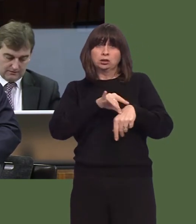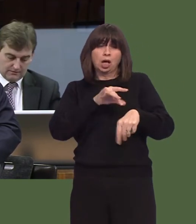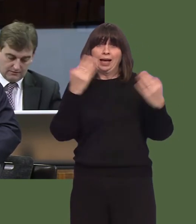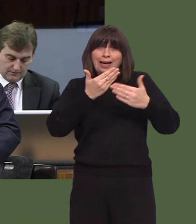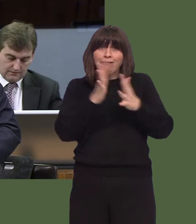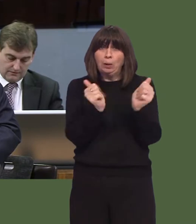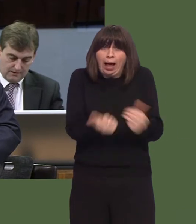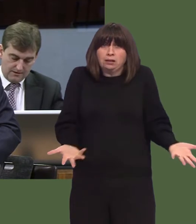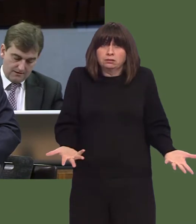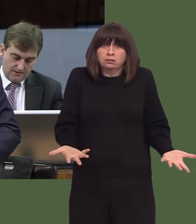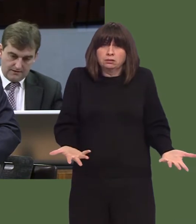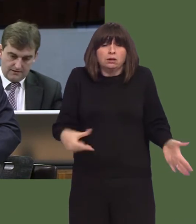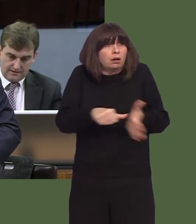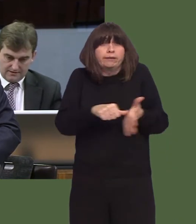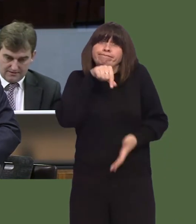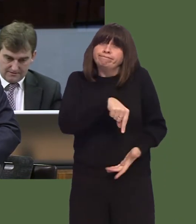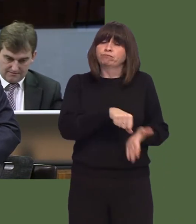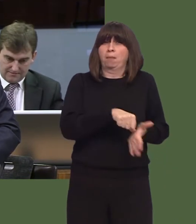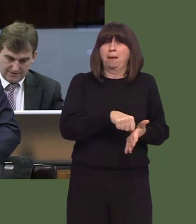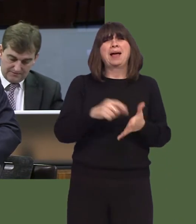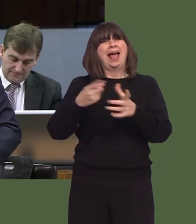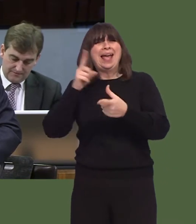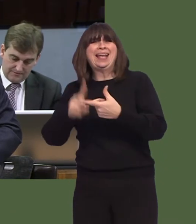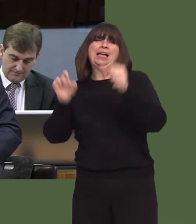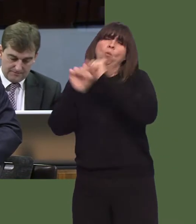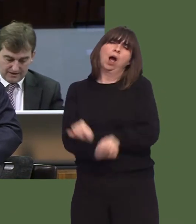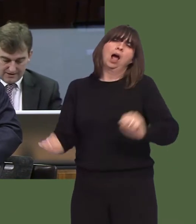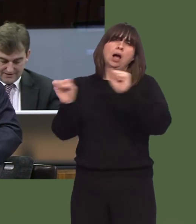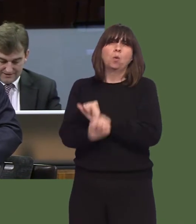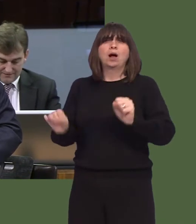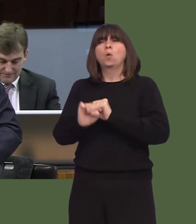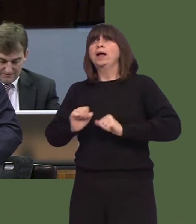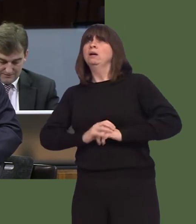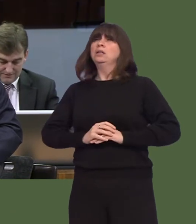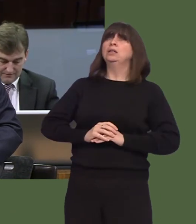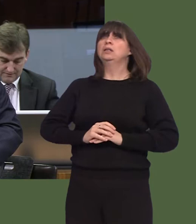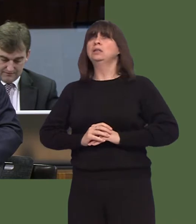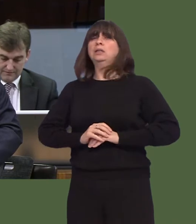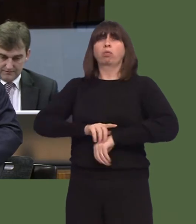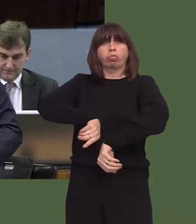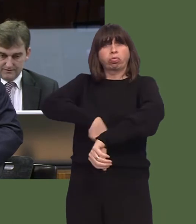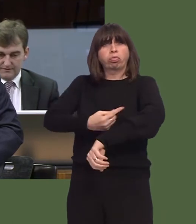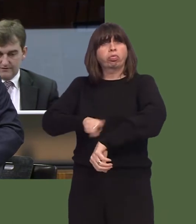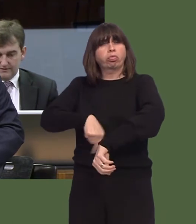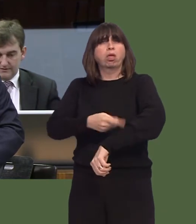and, above all, those really long waits in A&Es, across A&E departments in Wales, as I highlighted to you?